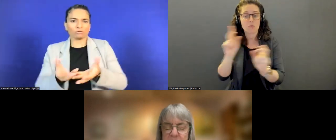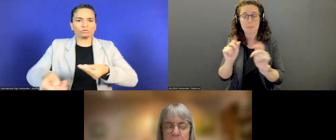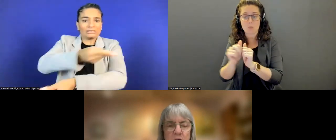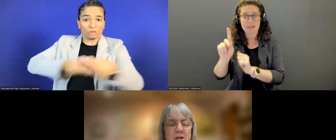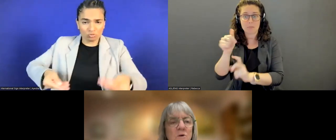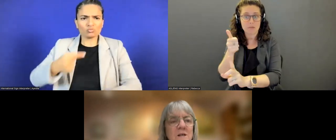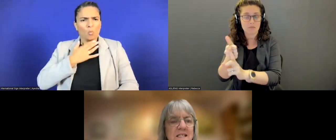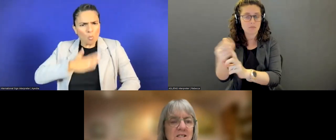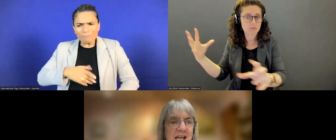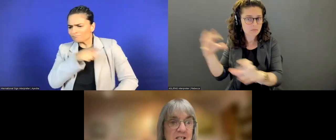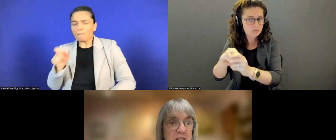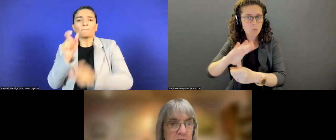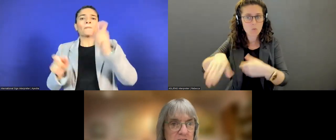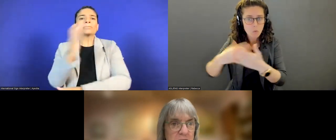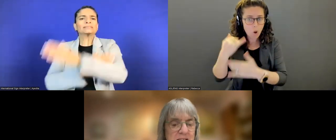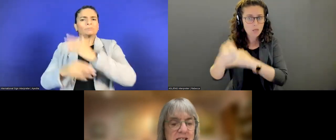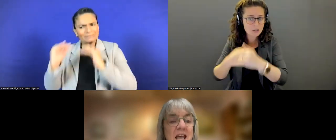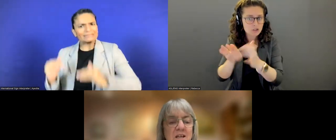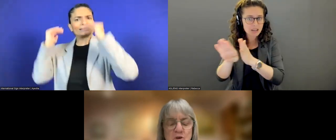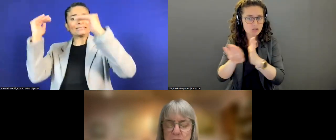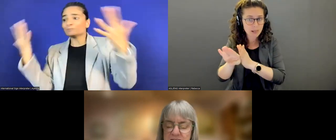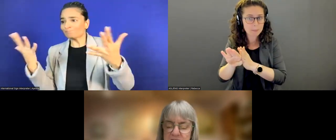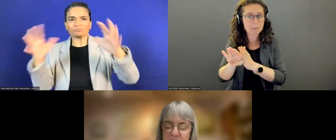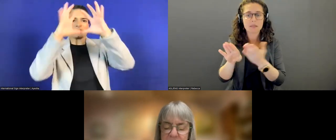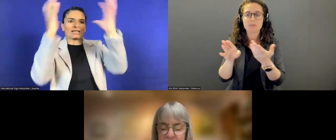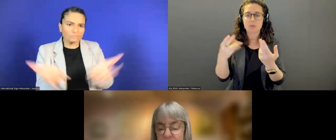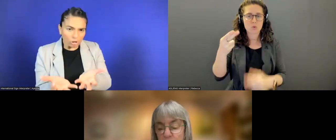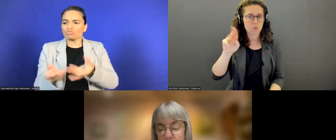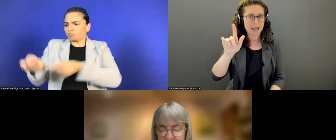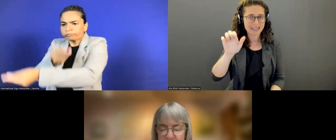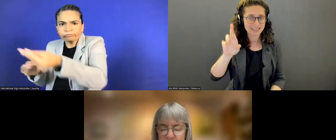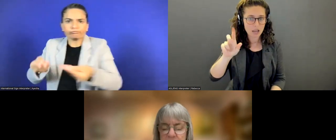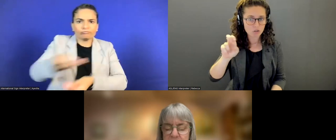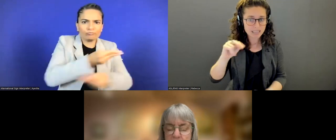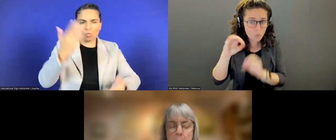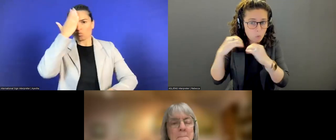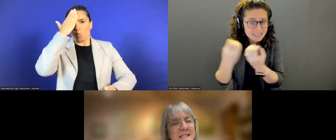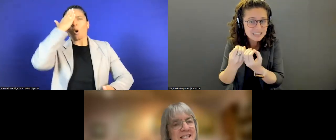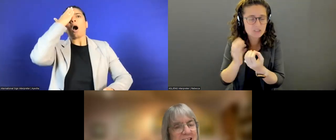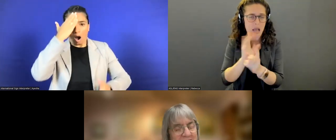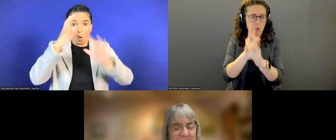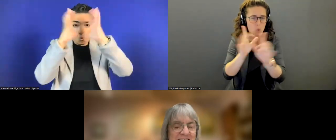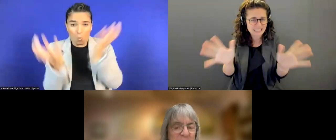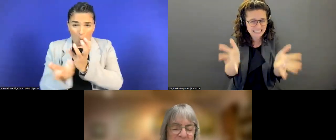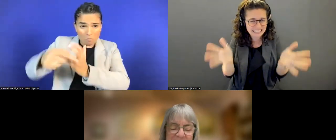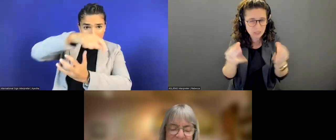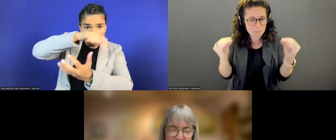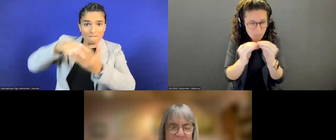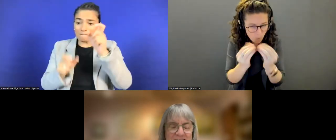are a part of all international development and humanitarian organizations. But today is something different.